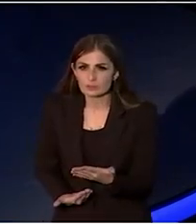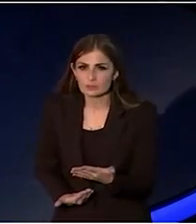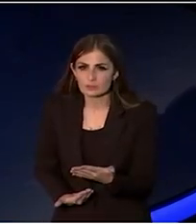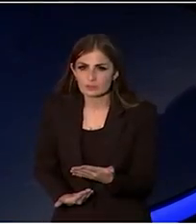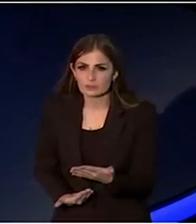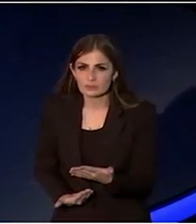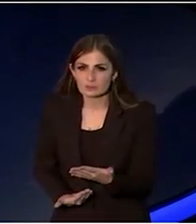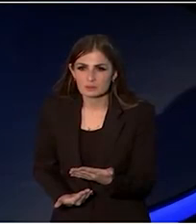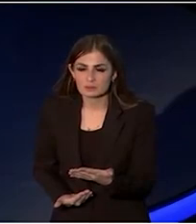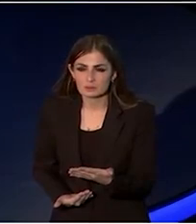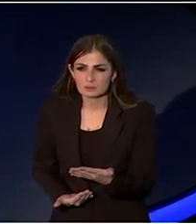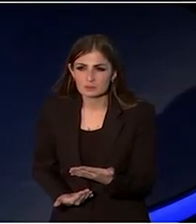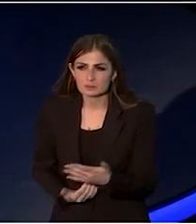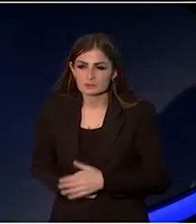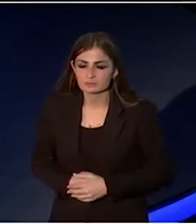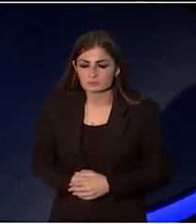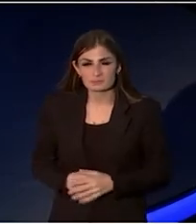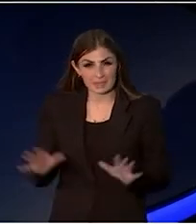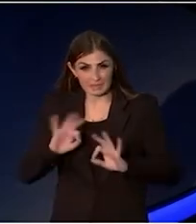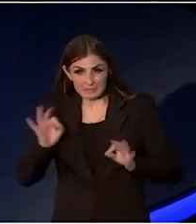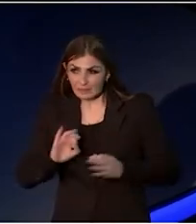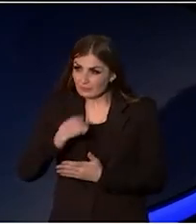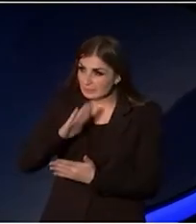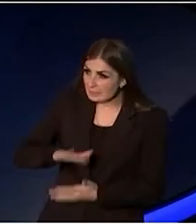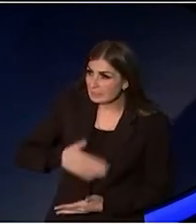Nothing so interesting about all the things that I have witnessed